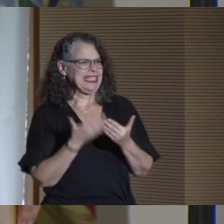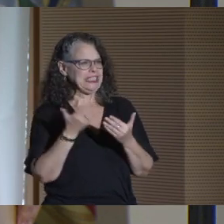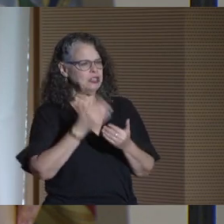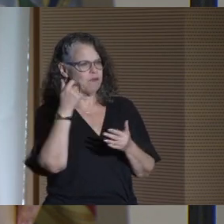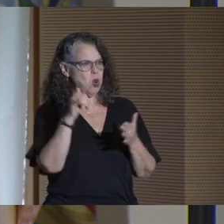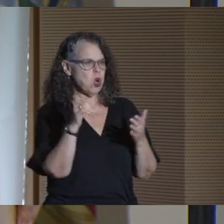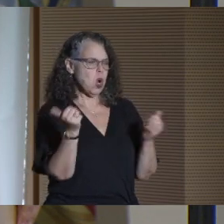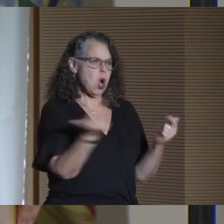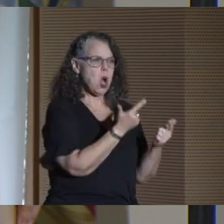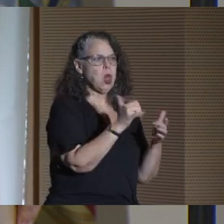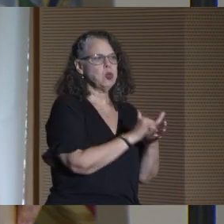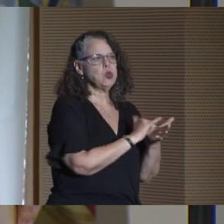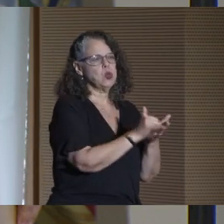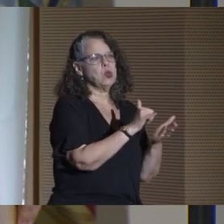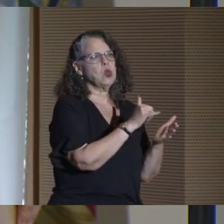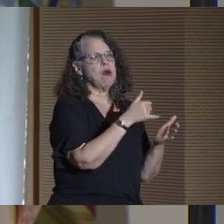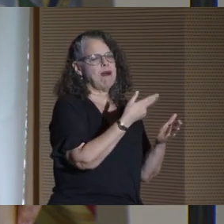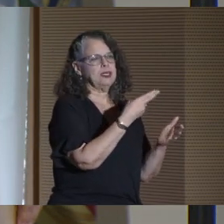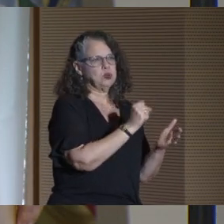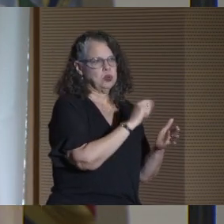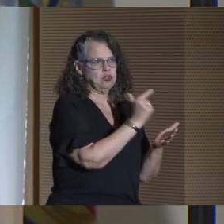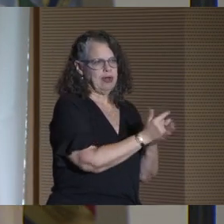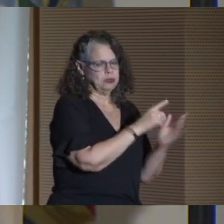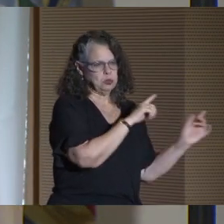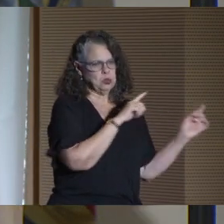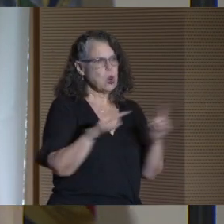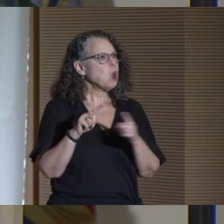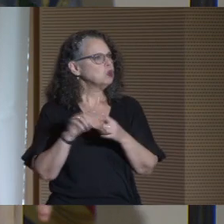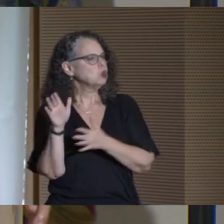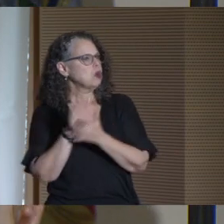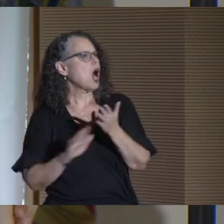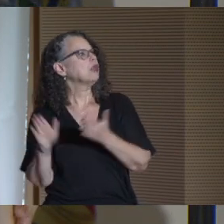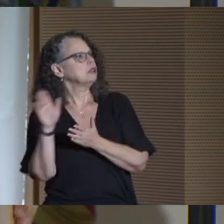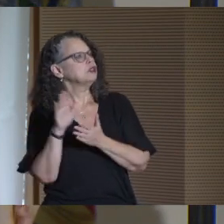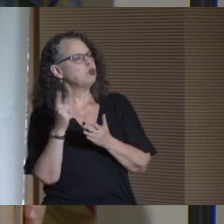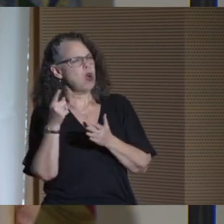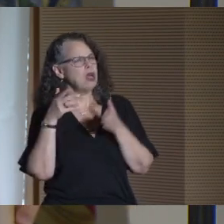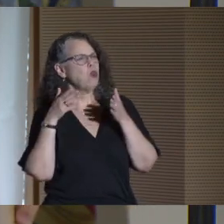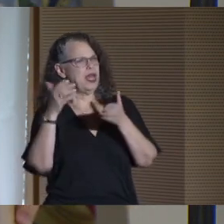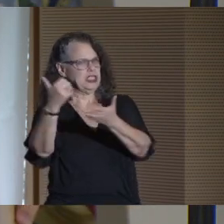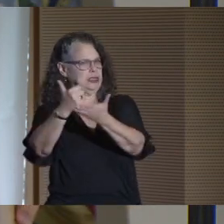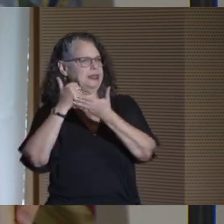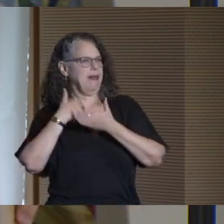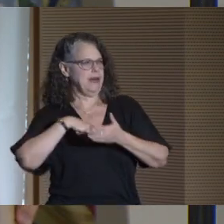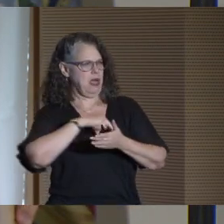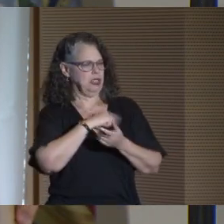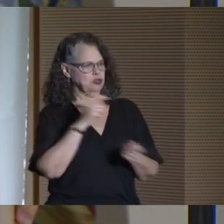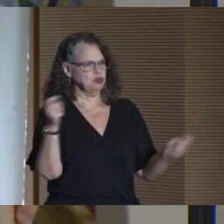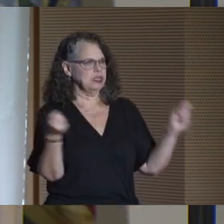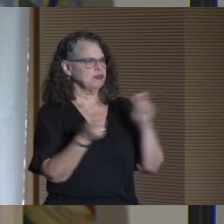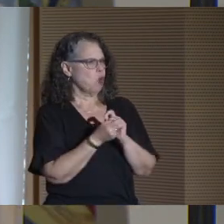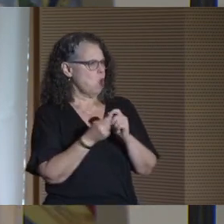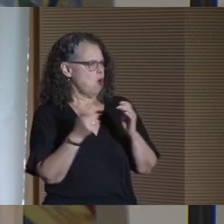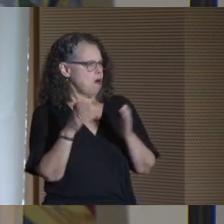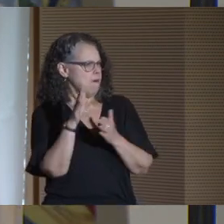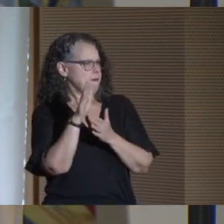for all New York high school graduates to attend college, one of the many ways she is helping us transform higher education.